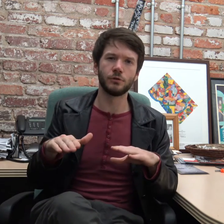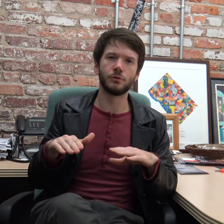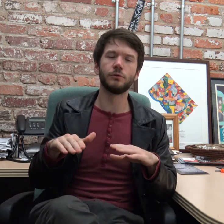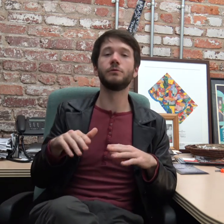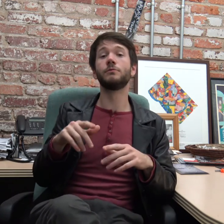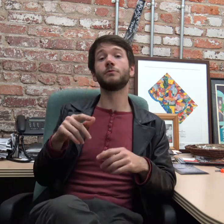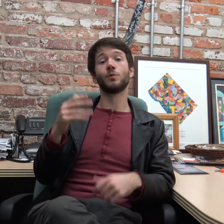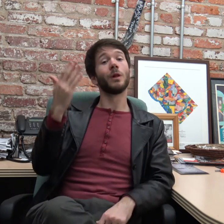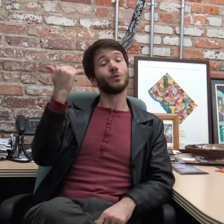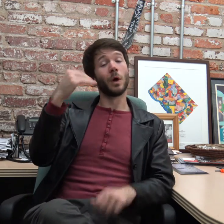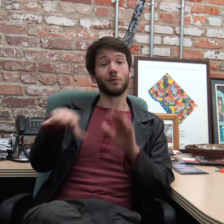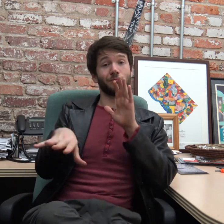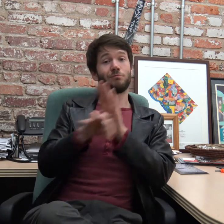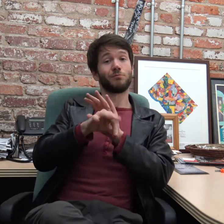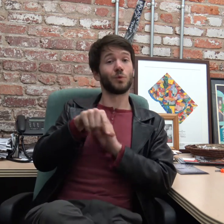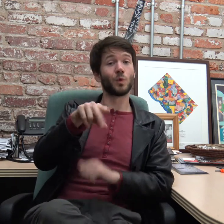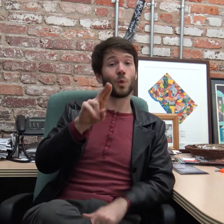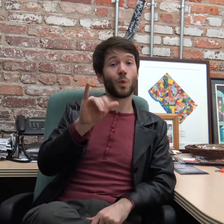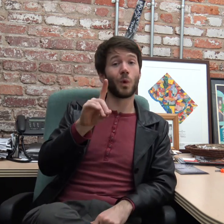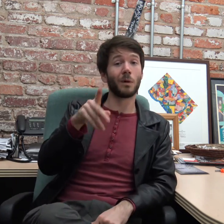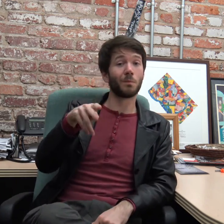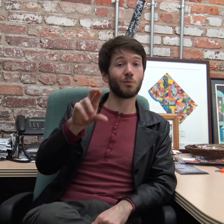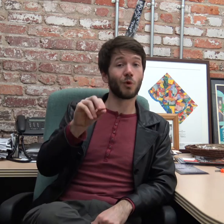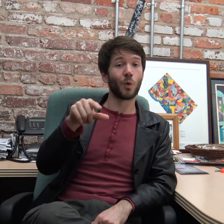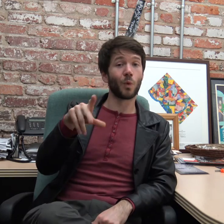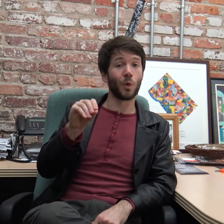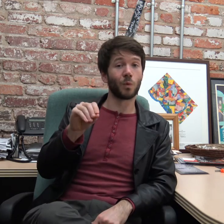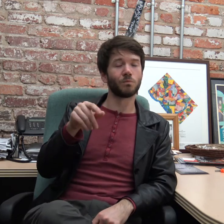That's why Quid Pro Quo was selected.